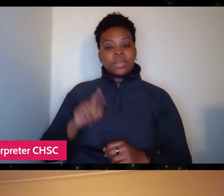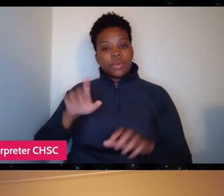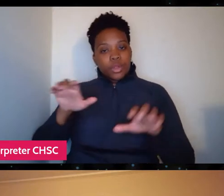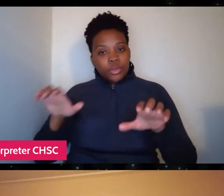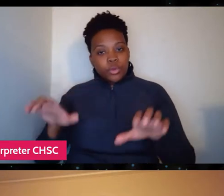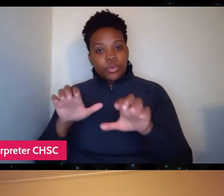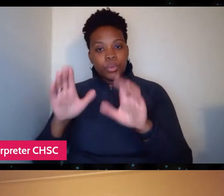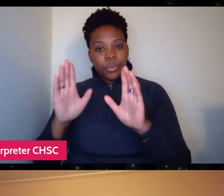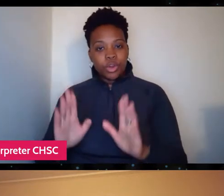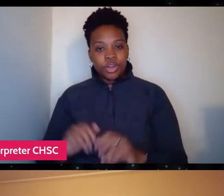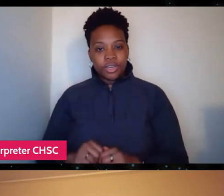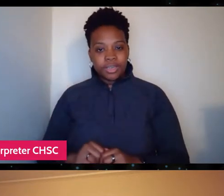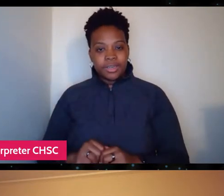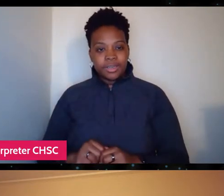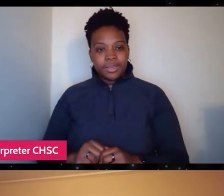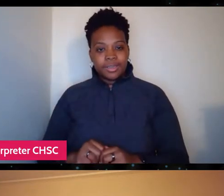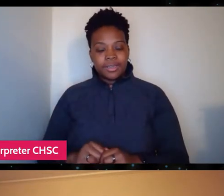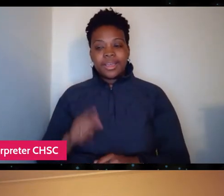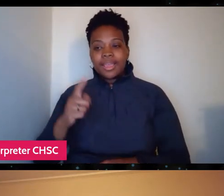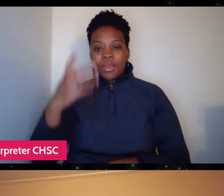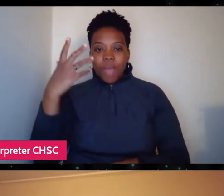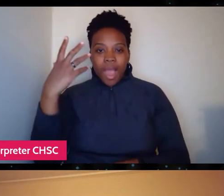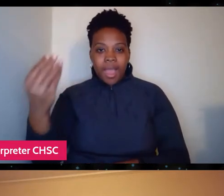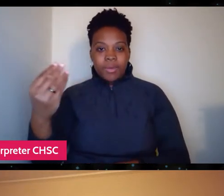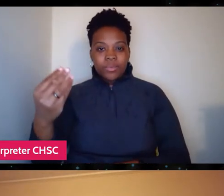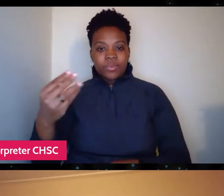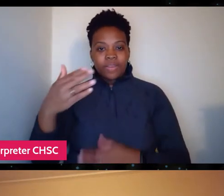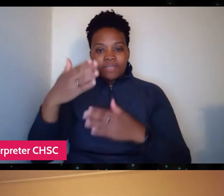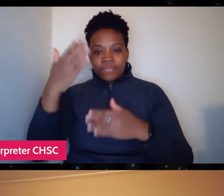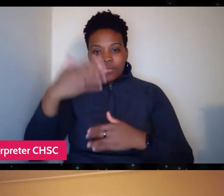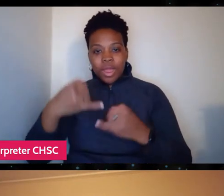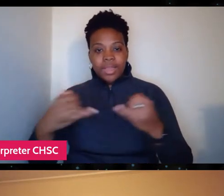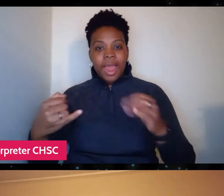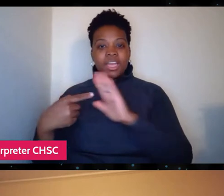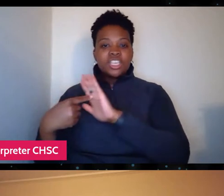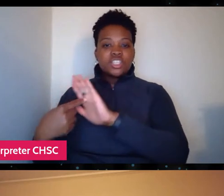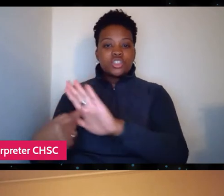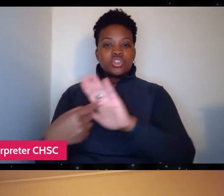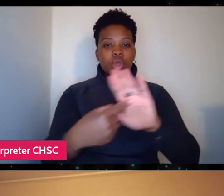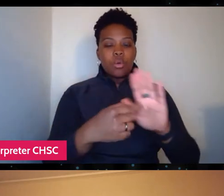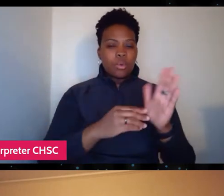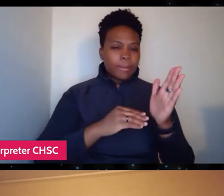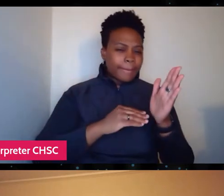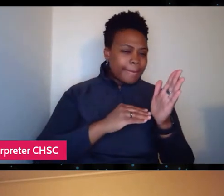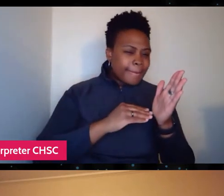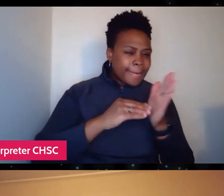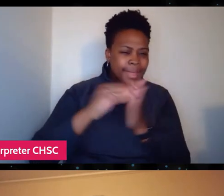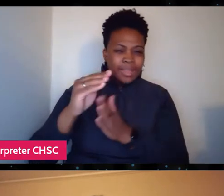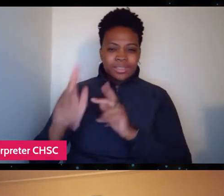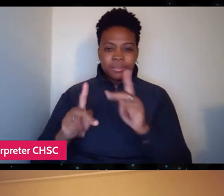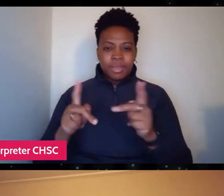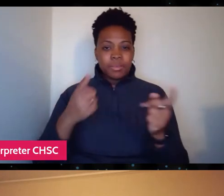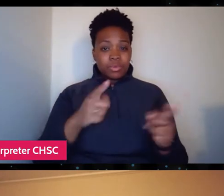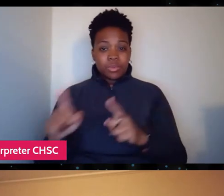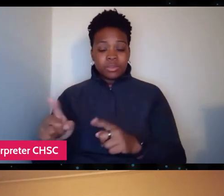and he showed millions of people what was going on. And you couldn't argue with somebody like that